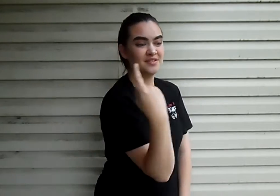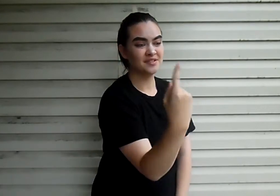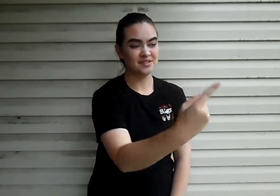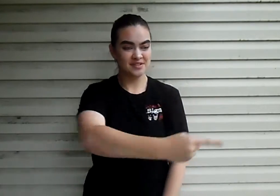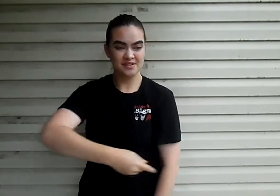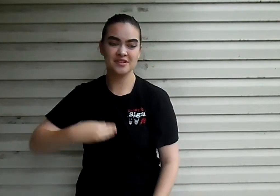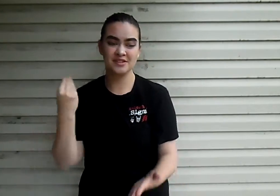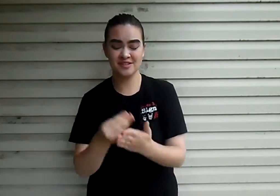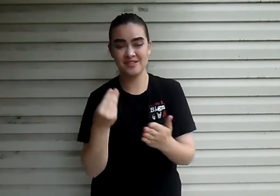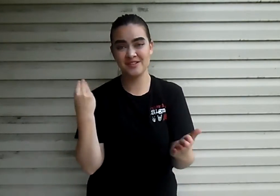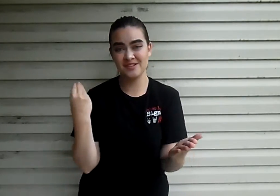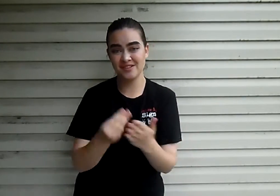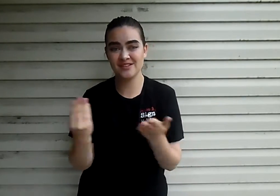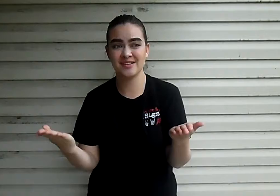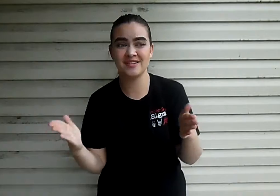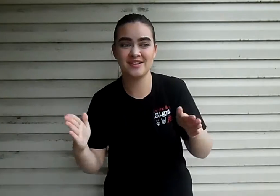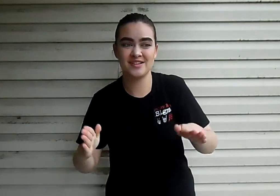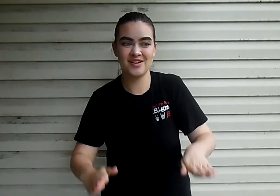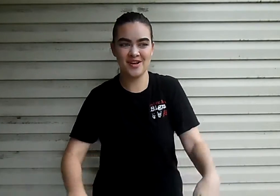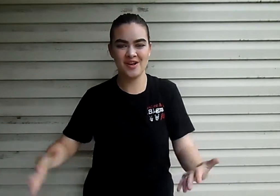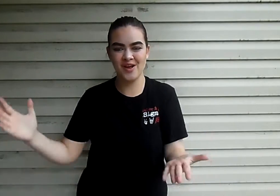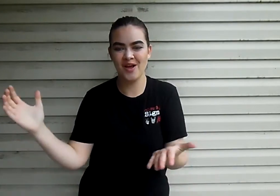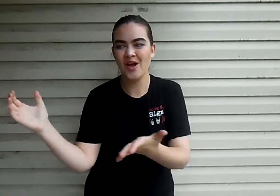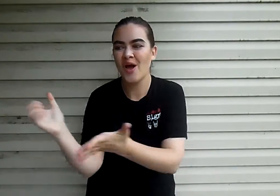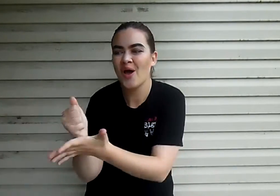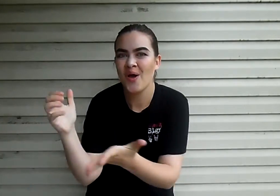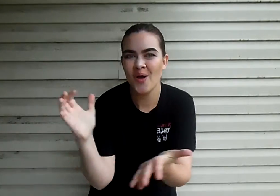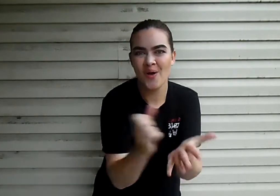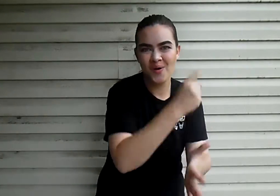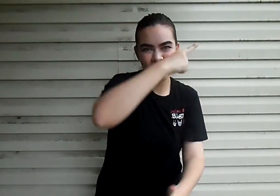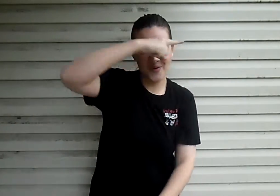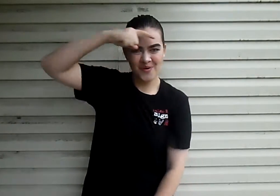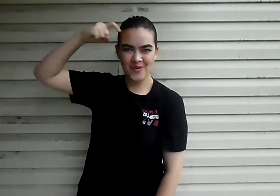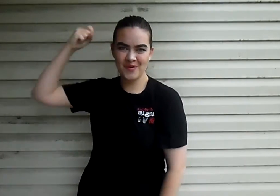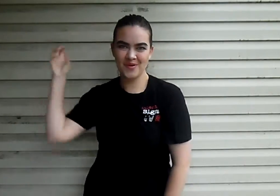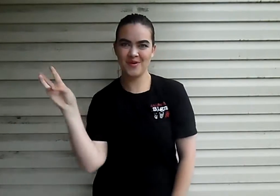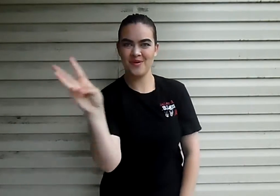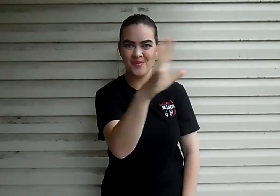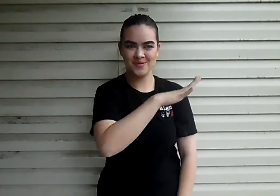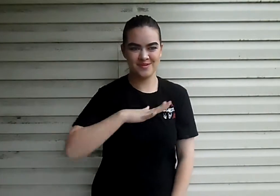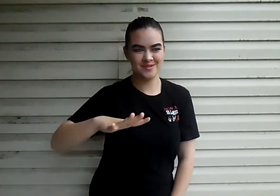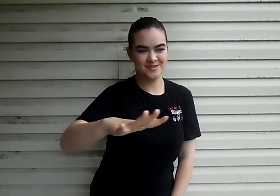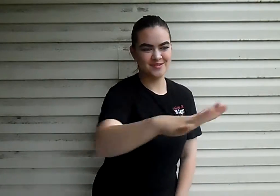Let's put a ten on the high card And spend a summer on the west coast